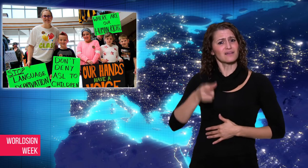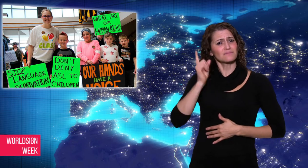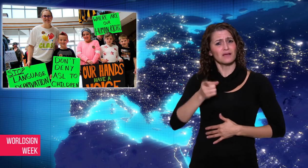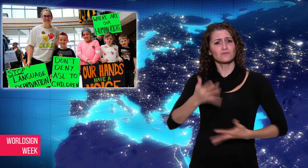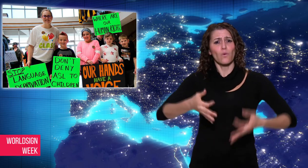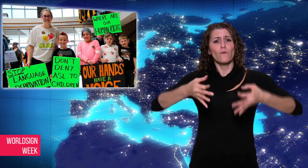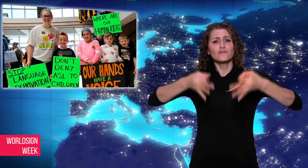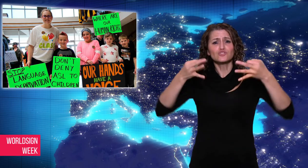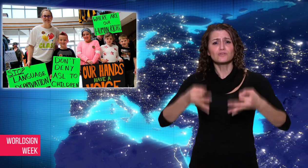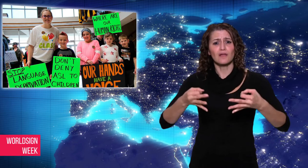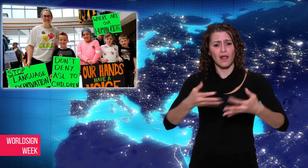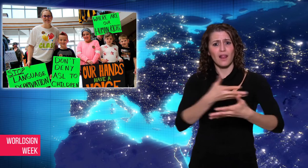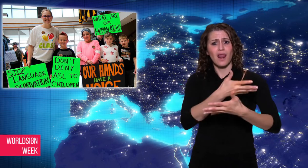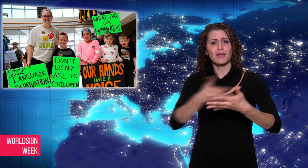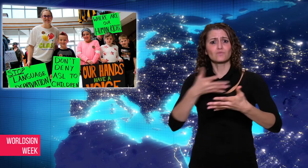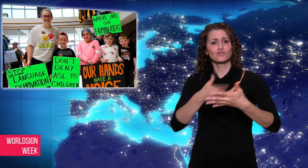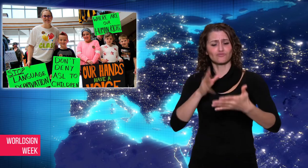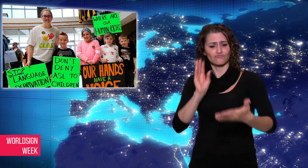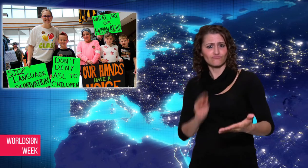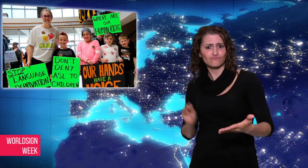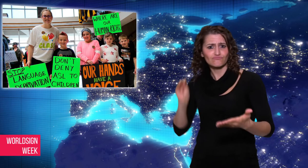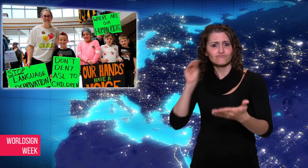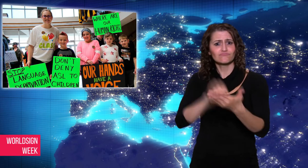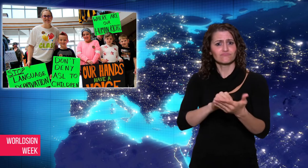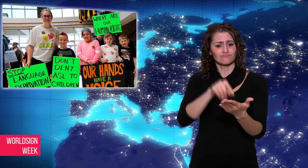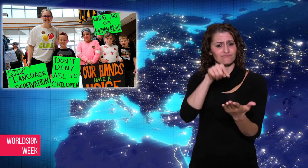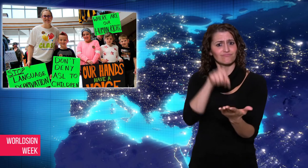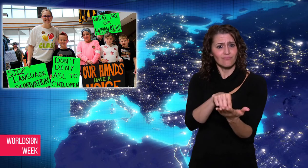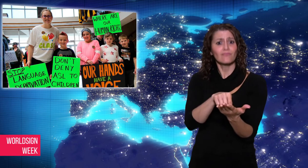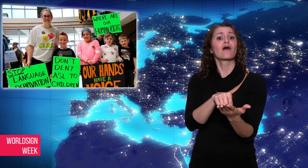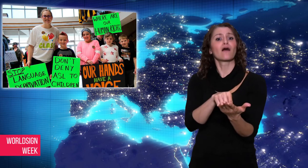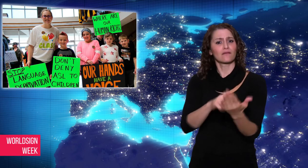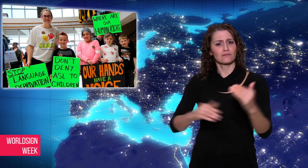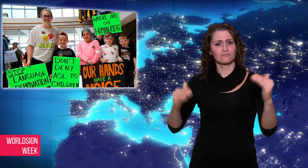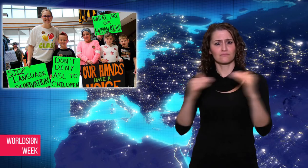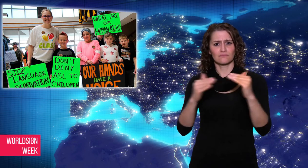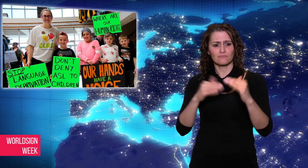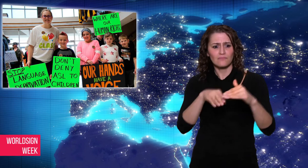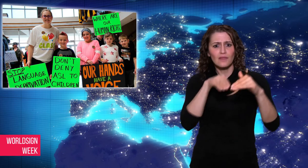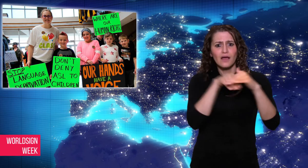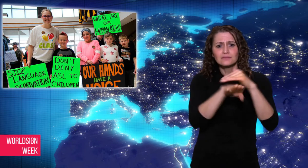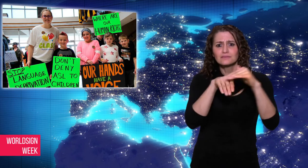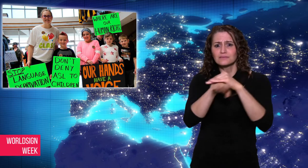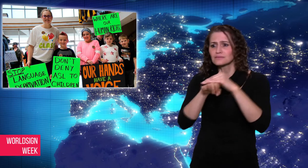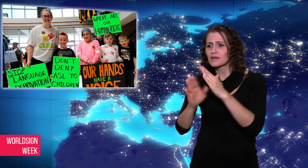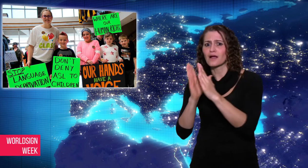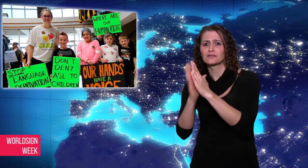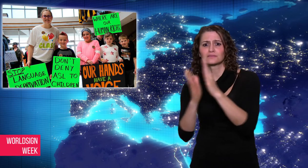accessibility in the new Bill